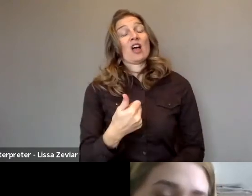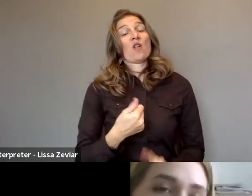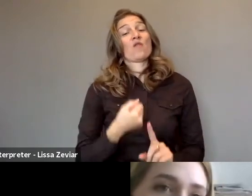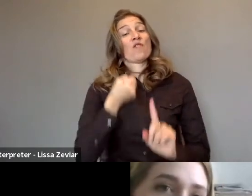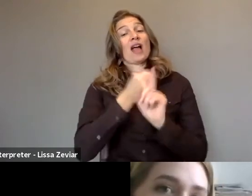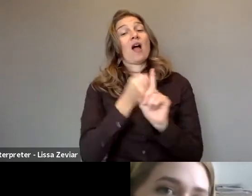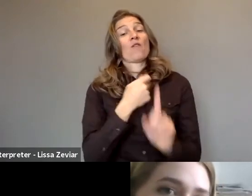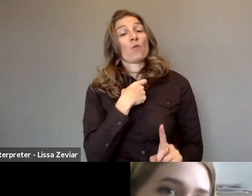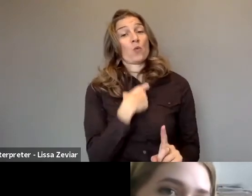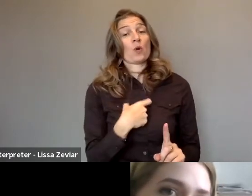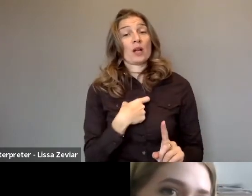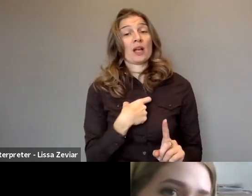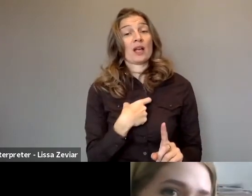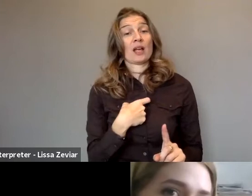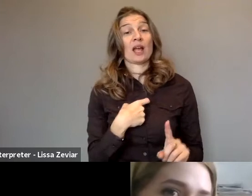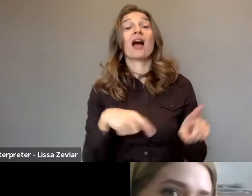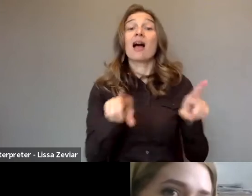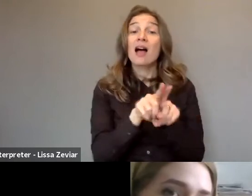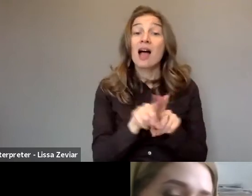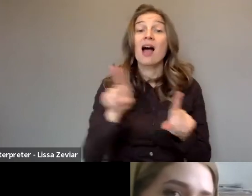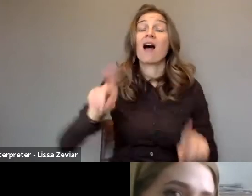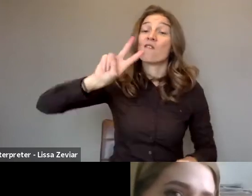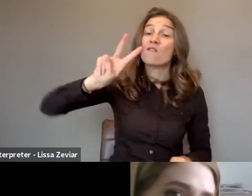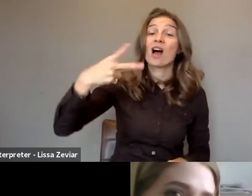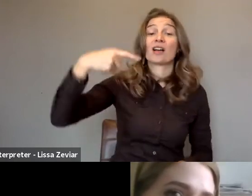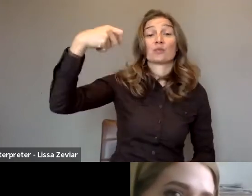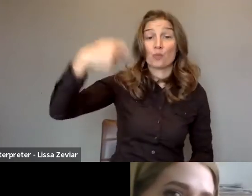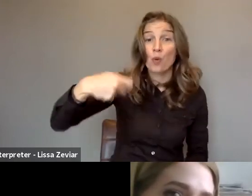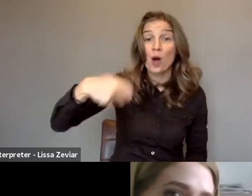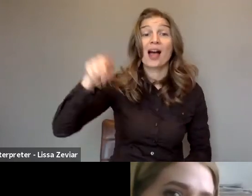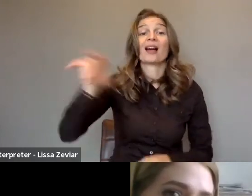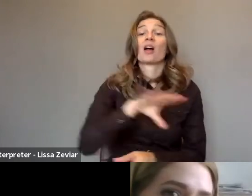and also vice-president of Inclusion Europe.